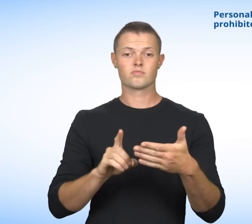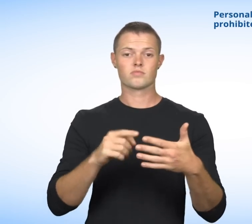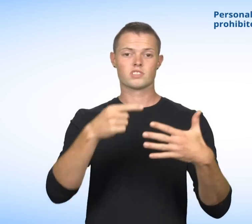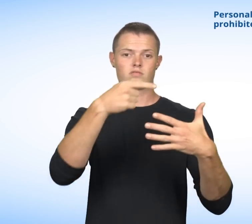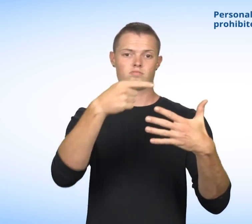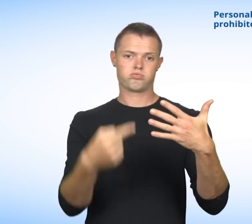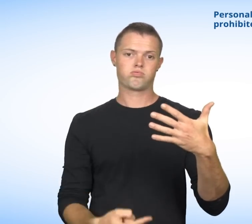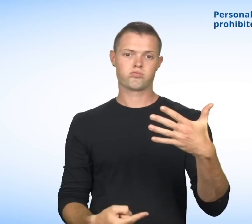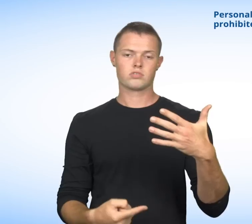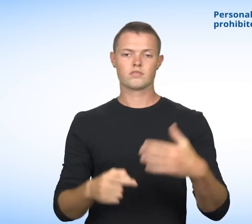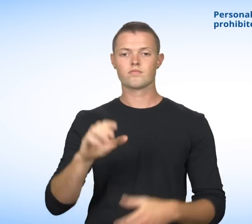The following personal characteristics